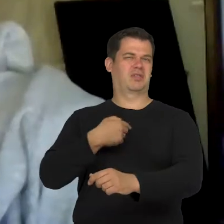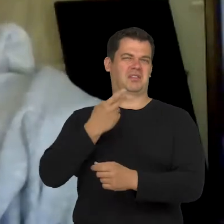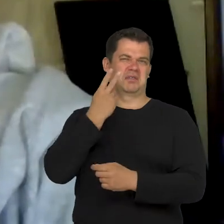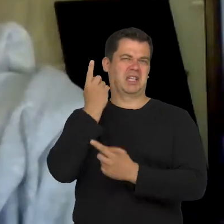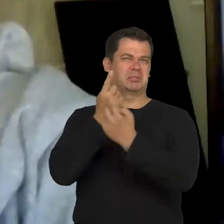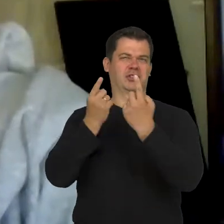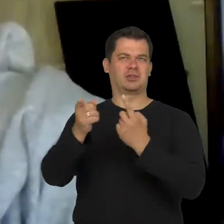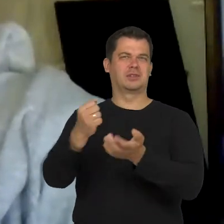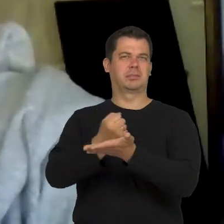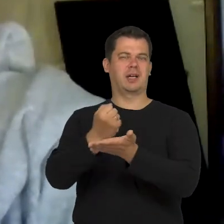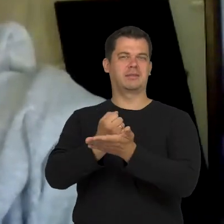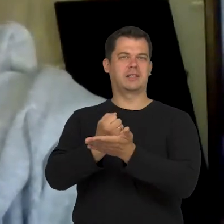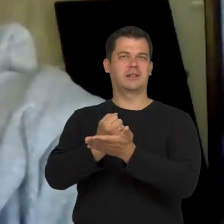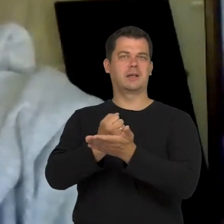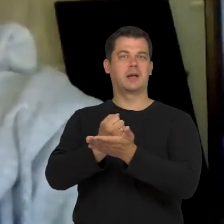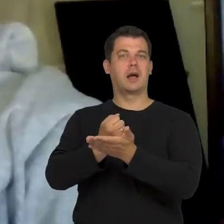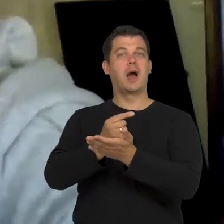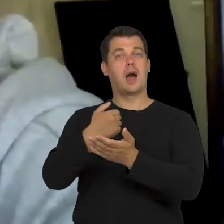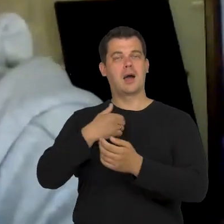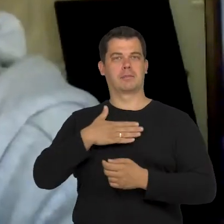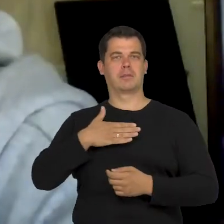if I didn't have a child with the Asperger's syndrome.